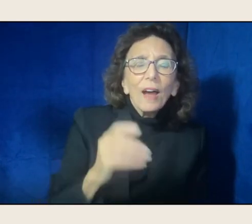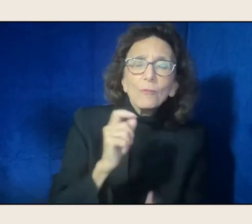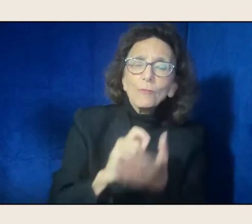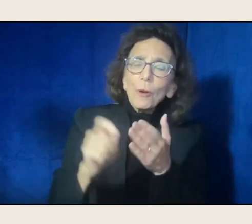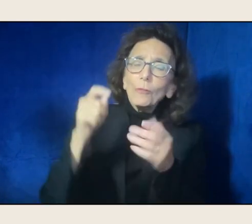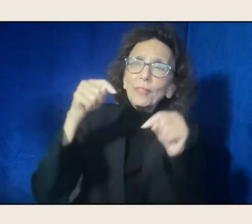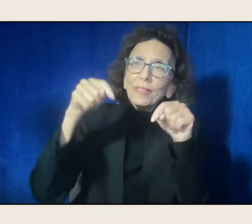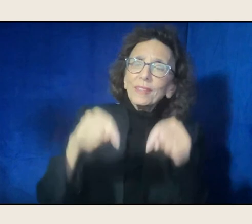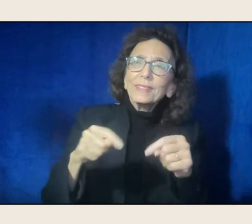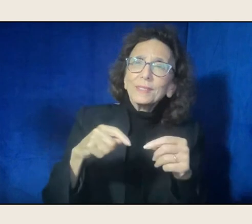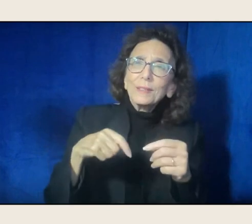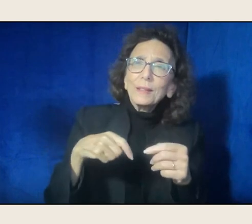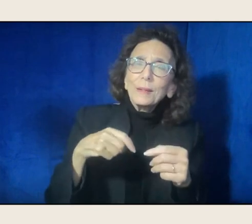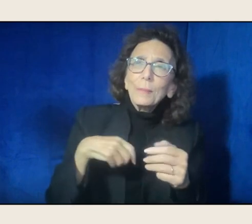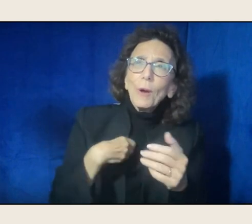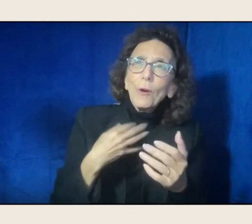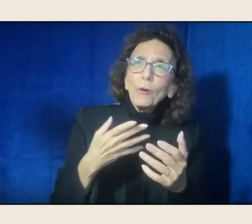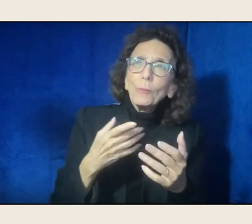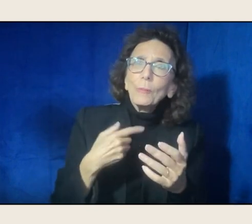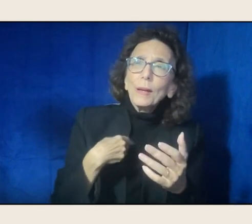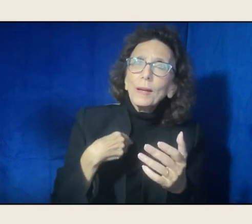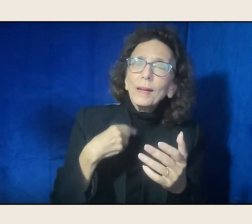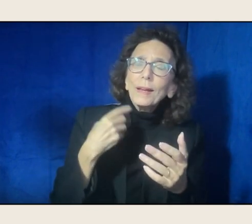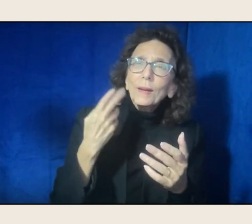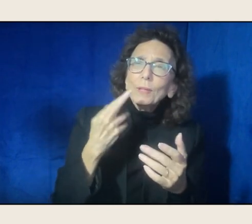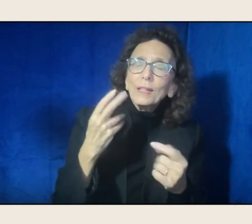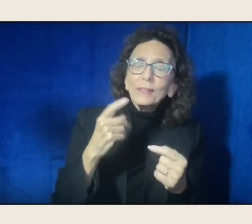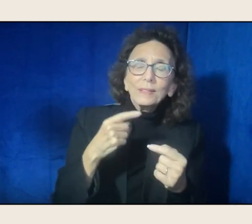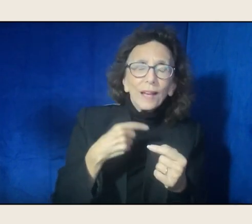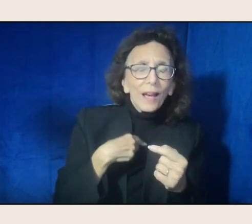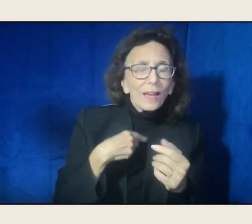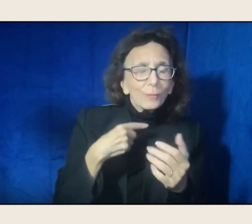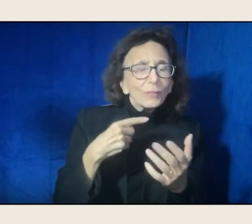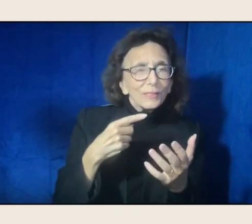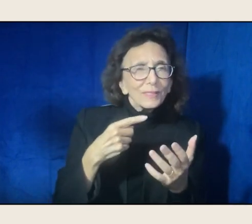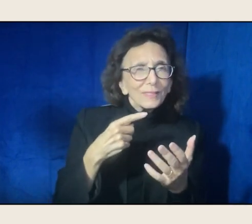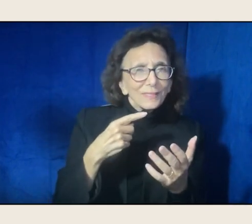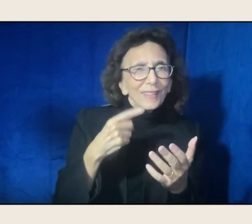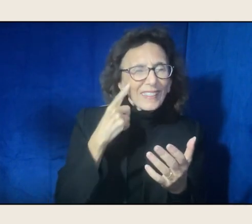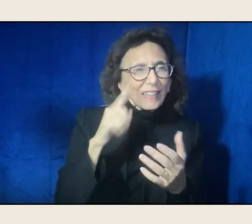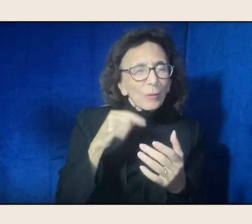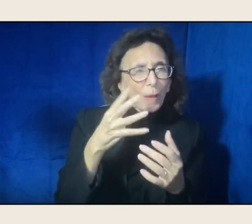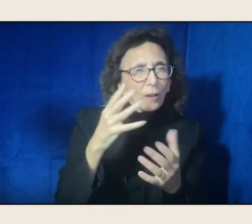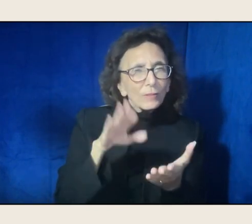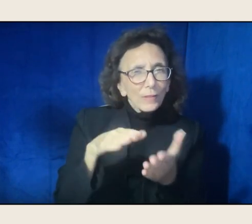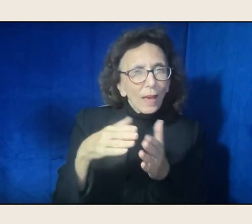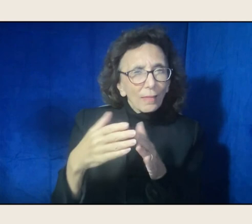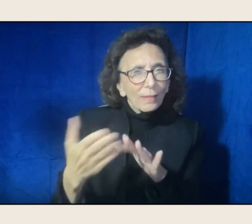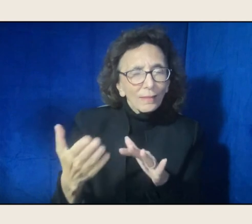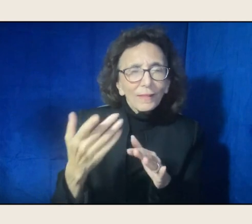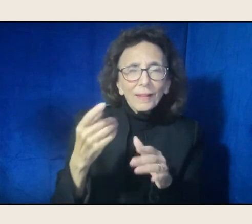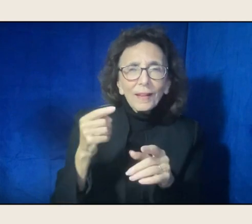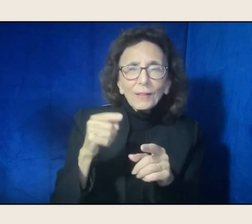And I'm closer. You get to my age, you're closer. So this became, not the poem I wrote for him,